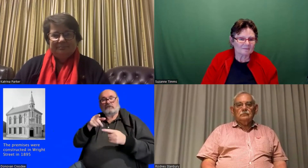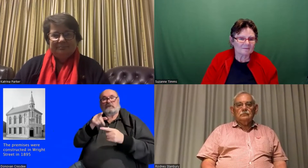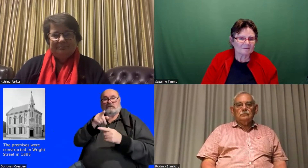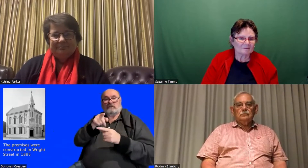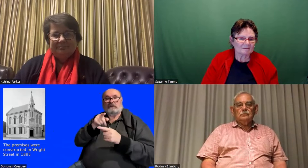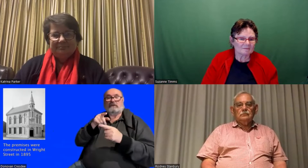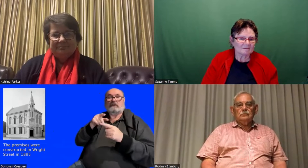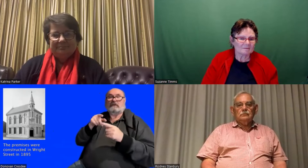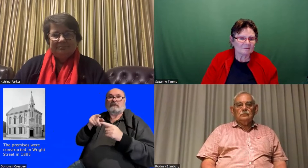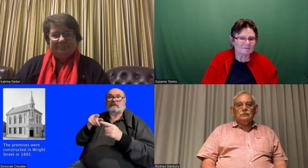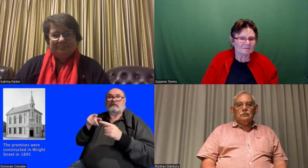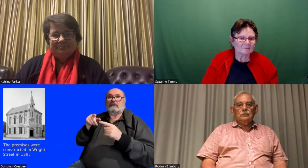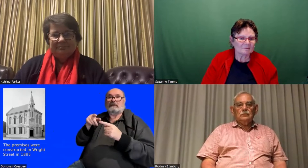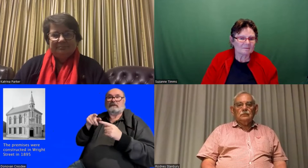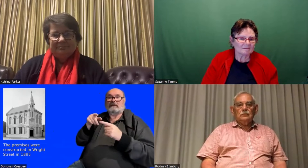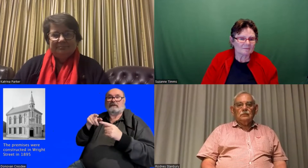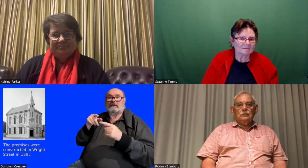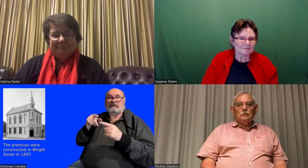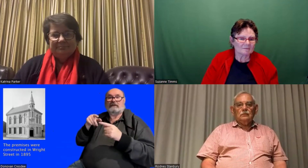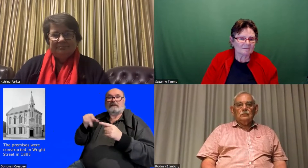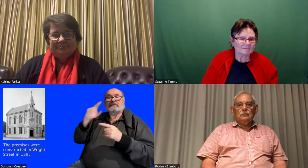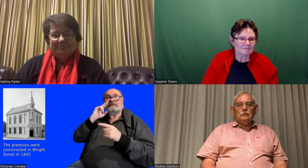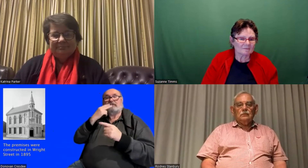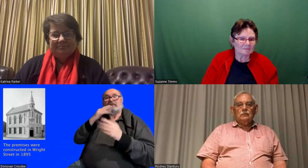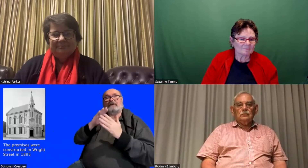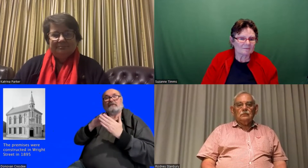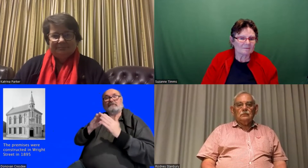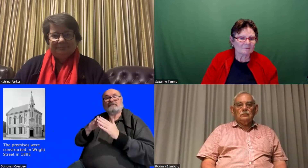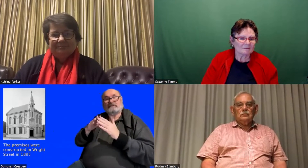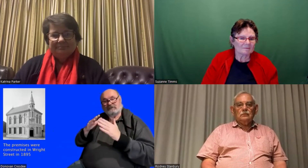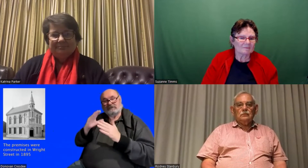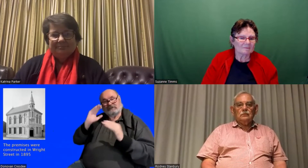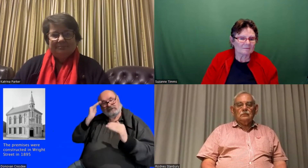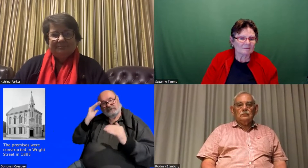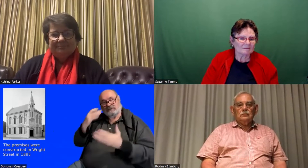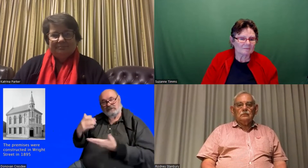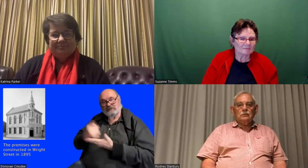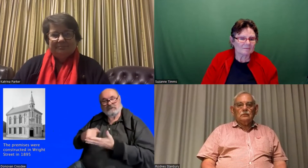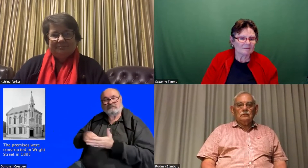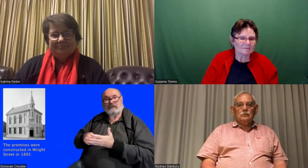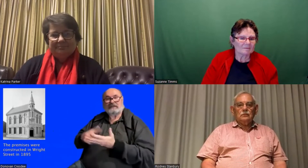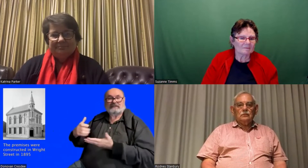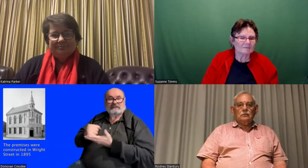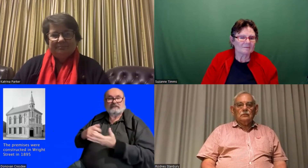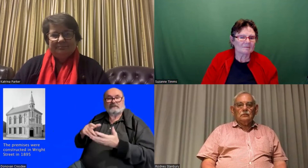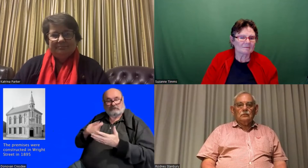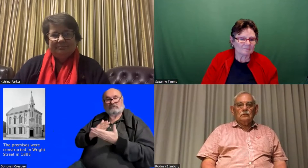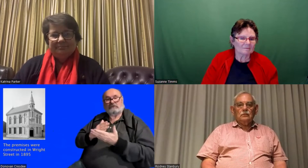actually recently telling me that those in the Deaf Community were determined and raised their